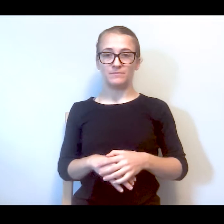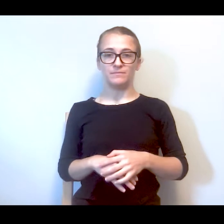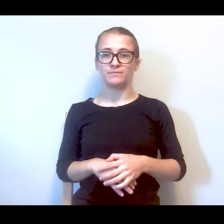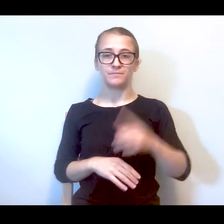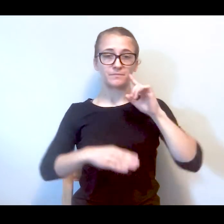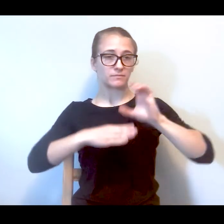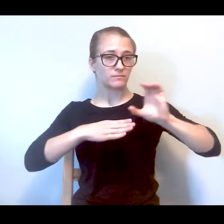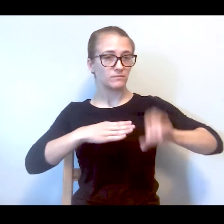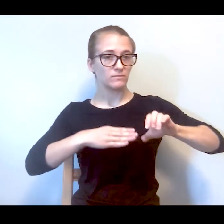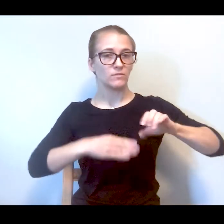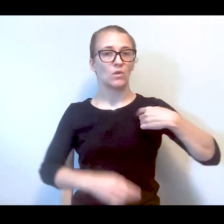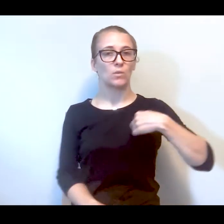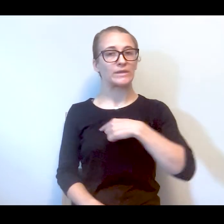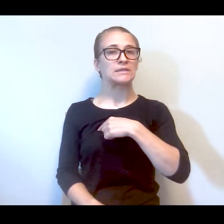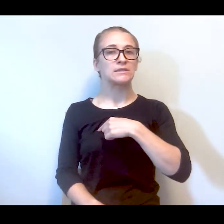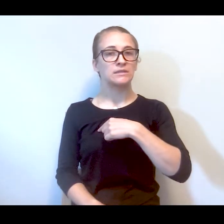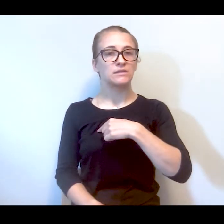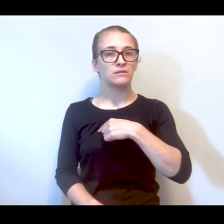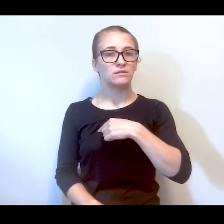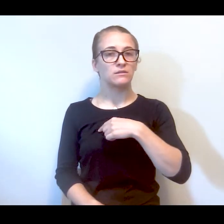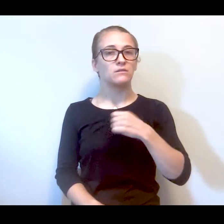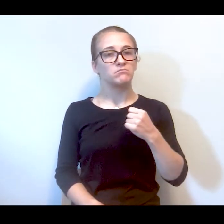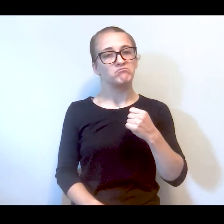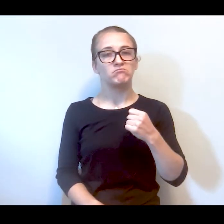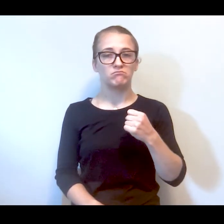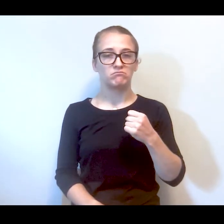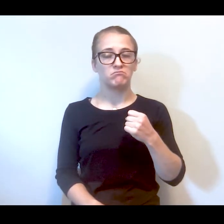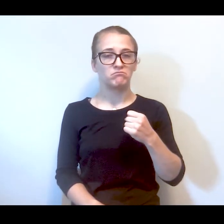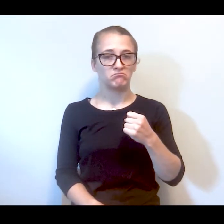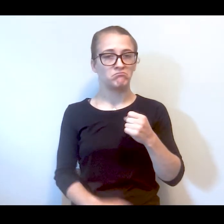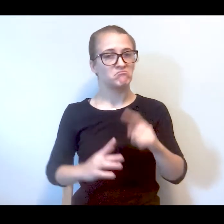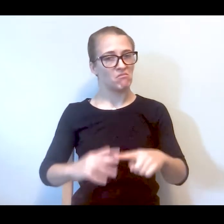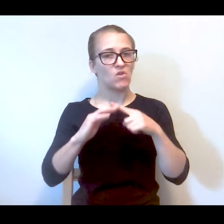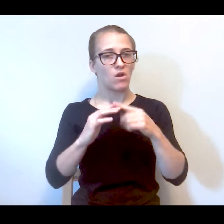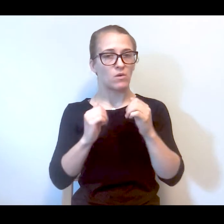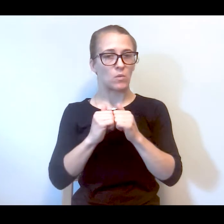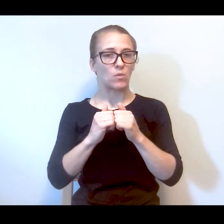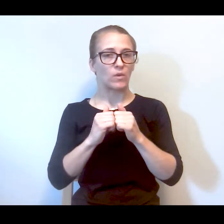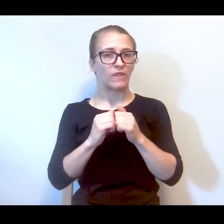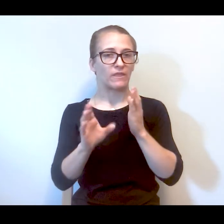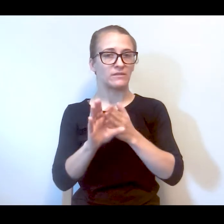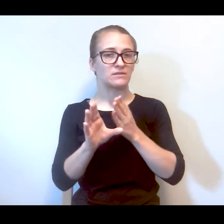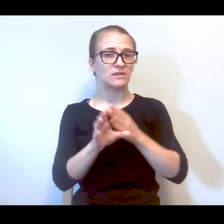I think the consequence is that we